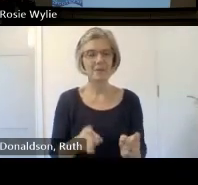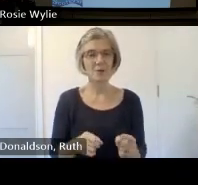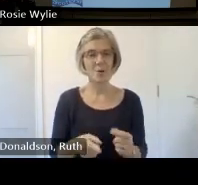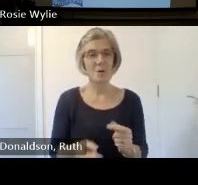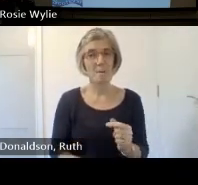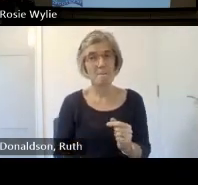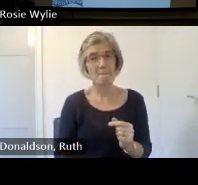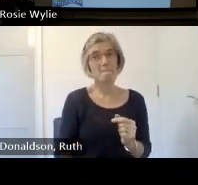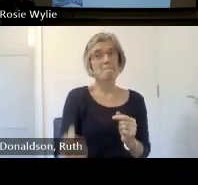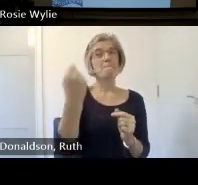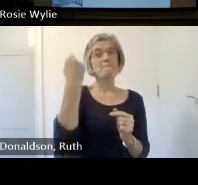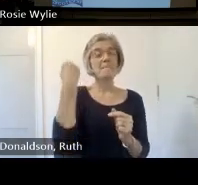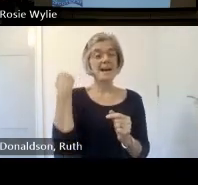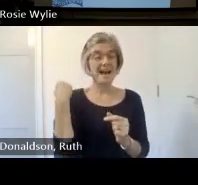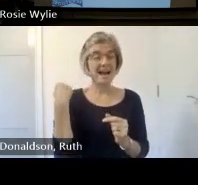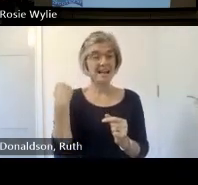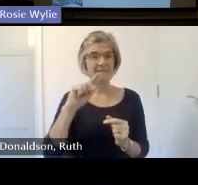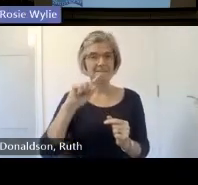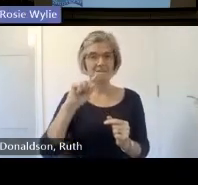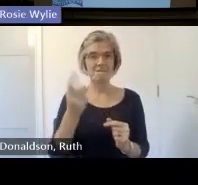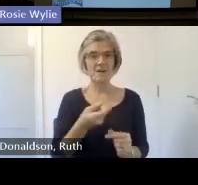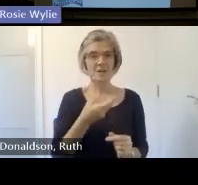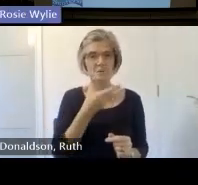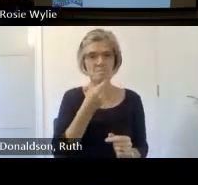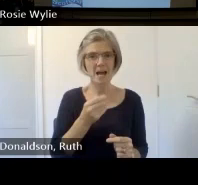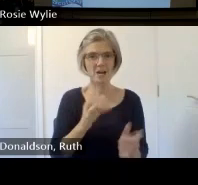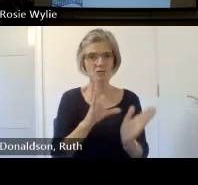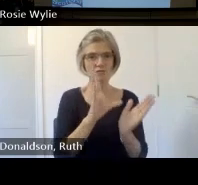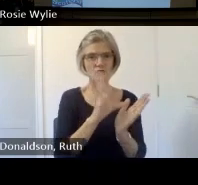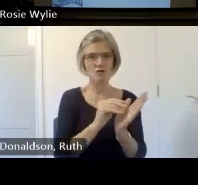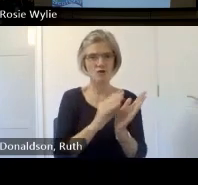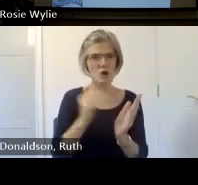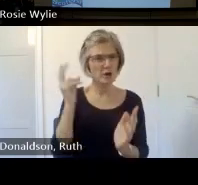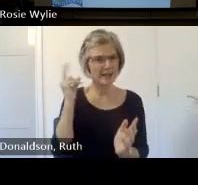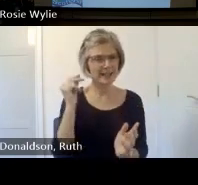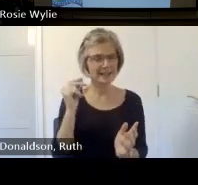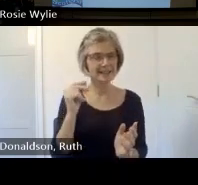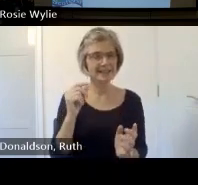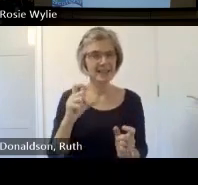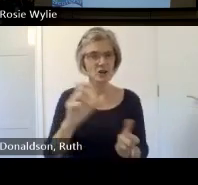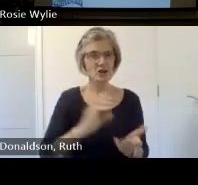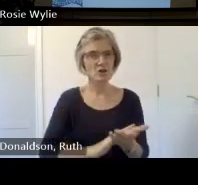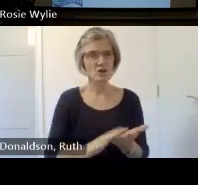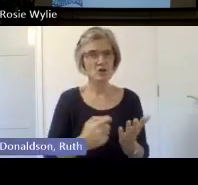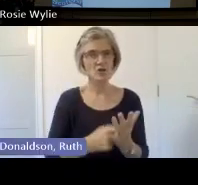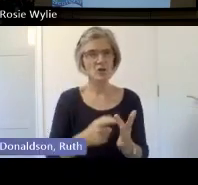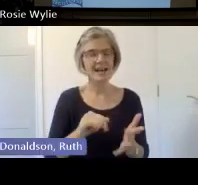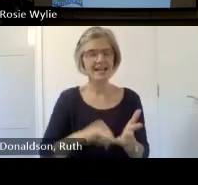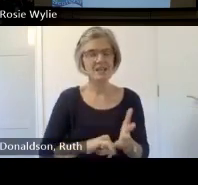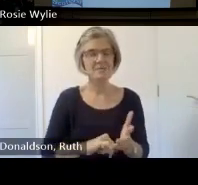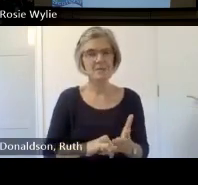and talk about his his like he wanted catharsis he said he was stuck and because we provided the ears